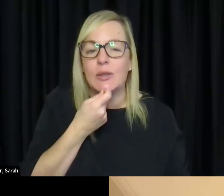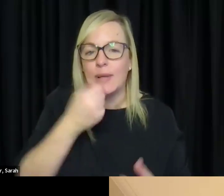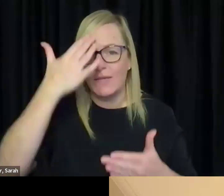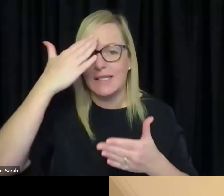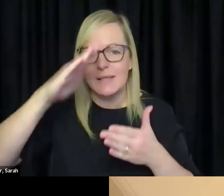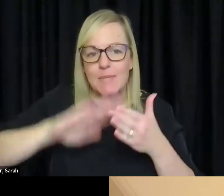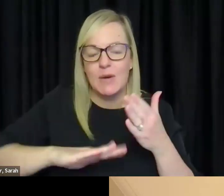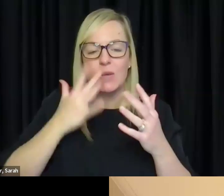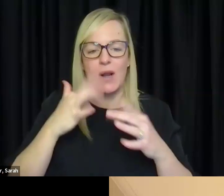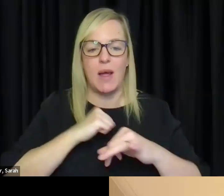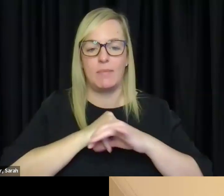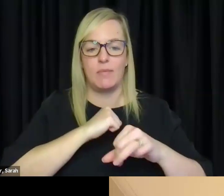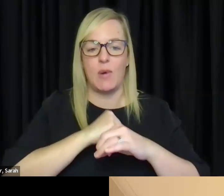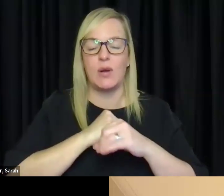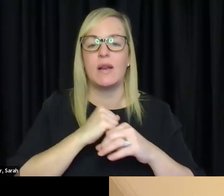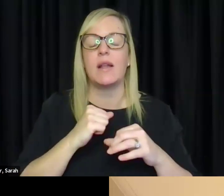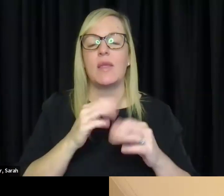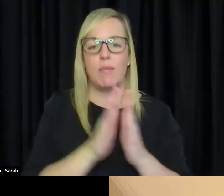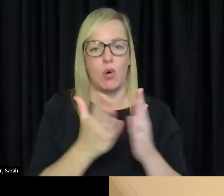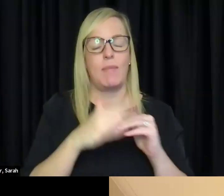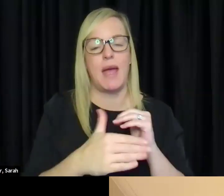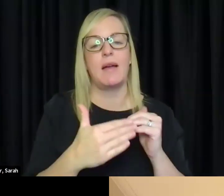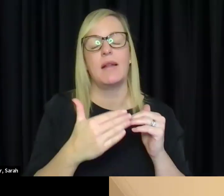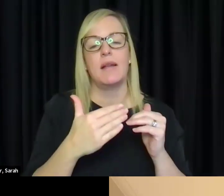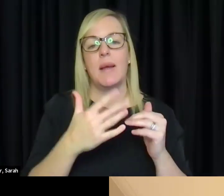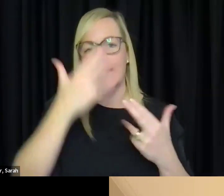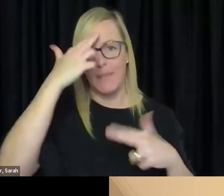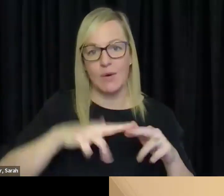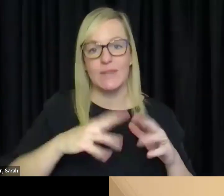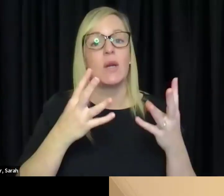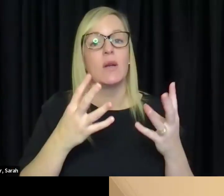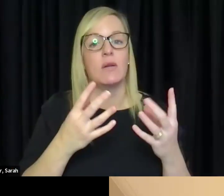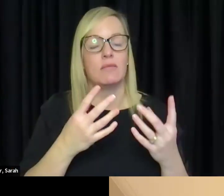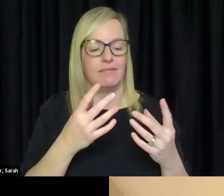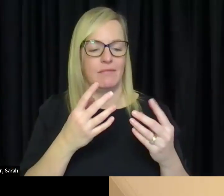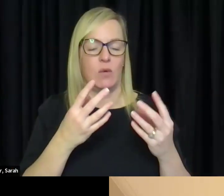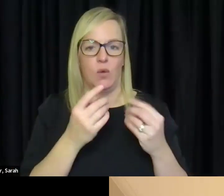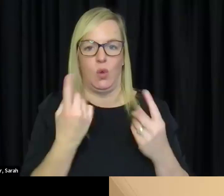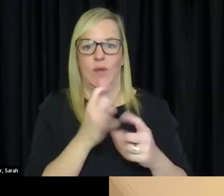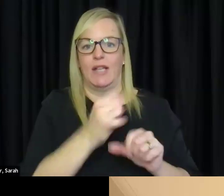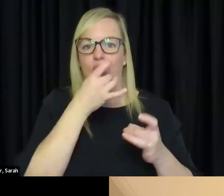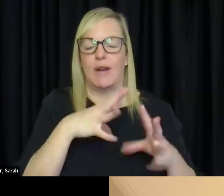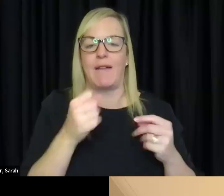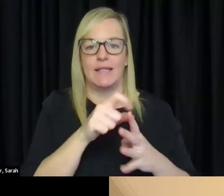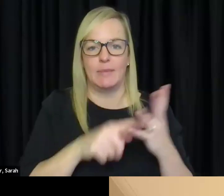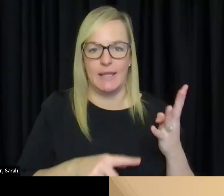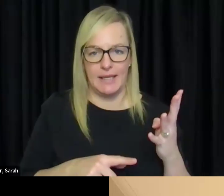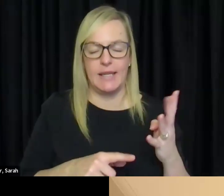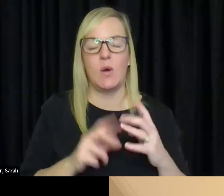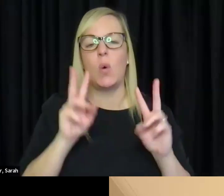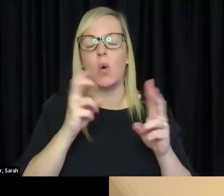my book out on parenting with disability called We've Got This and that's because I was first put